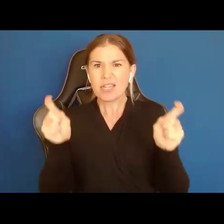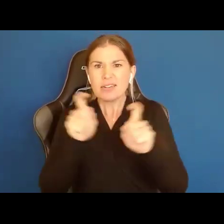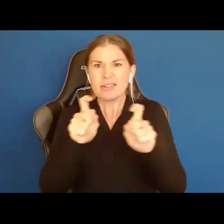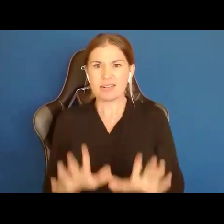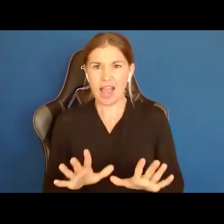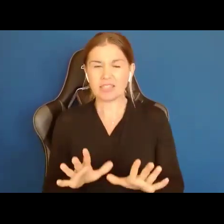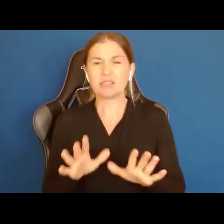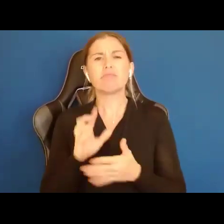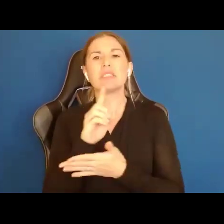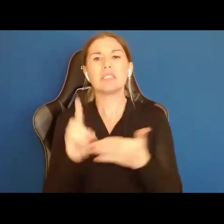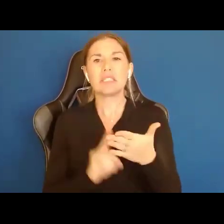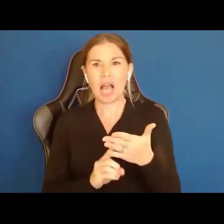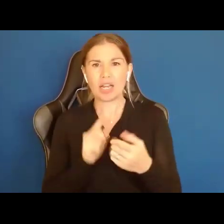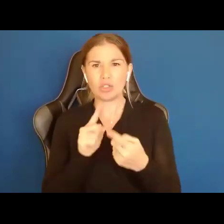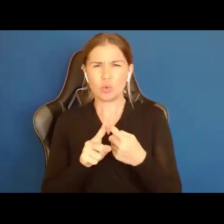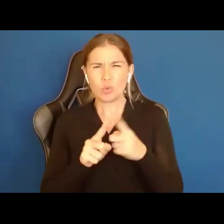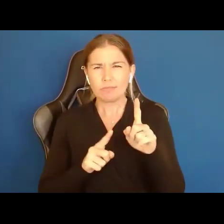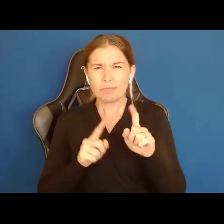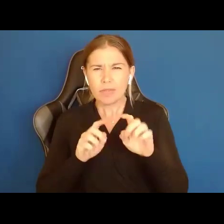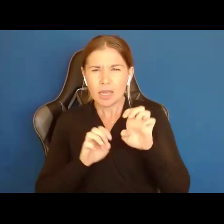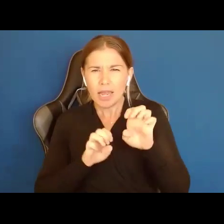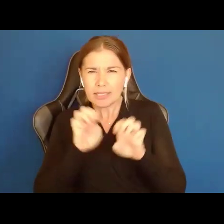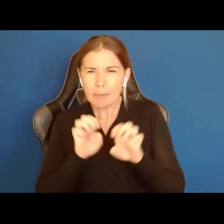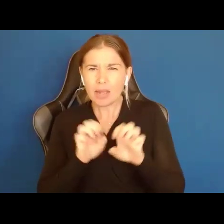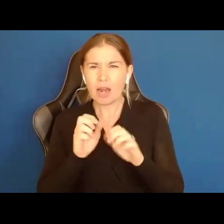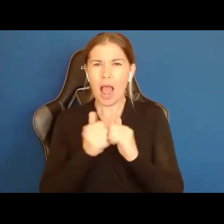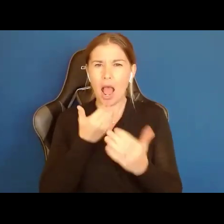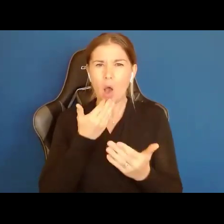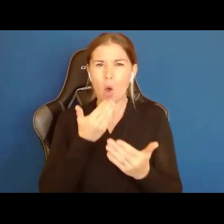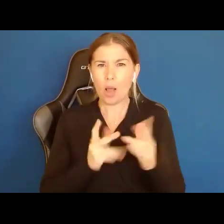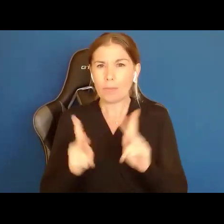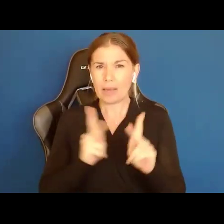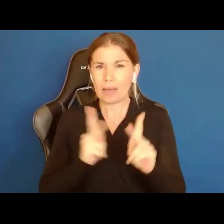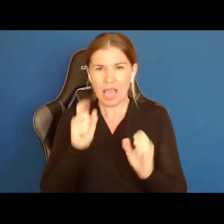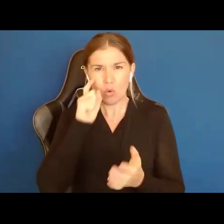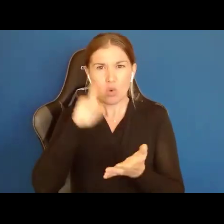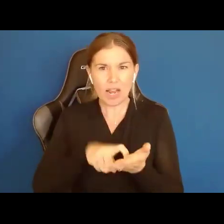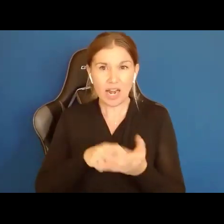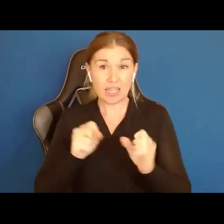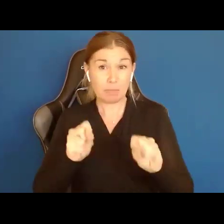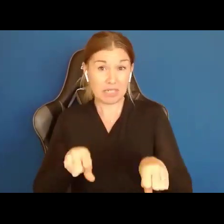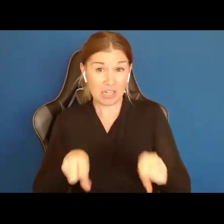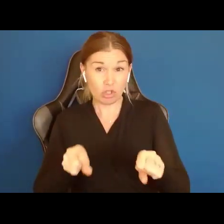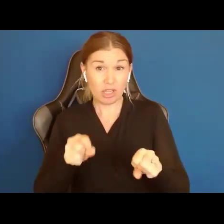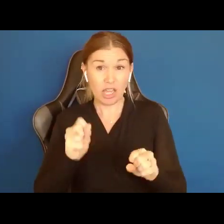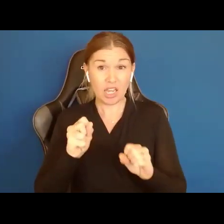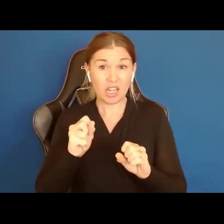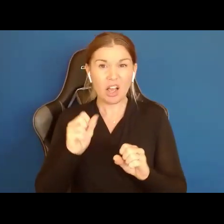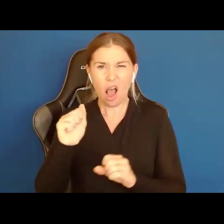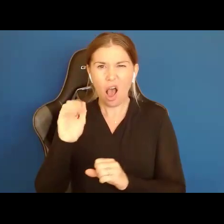to examine how well people can recognize potentially abusive situations and avoid them.